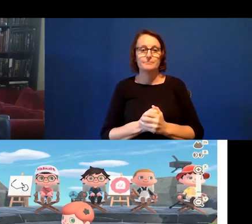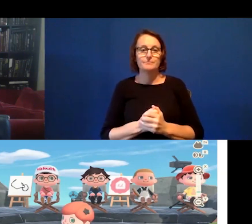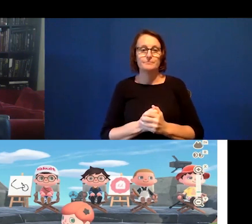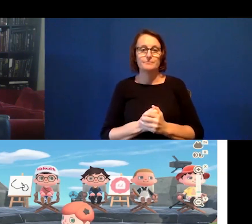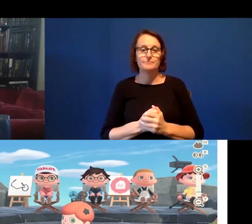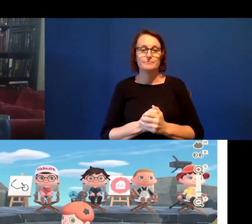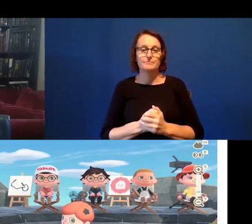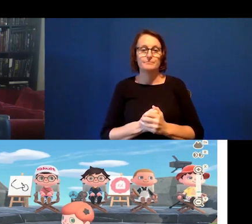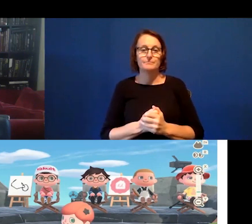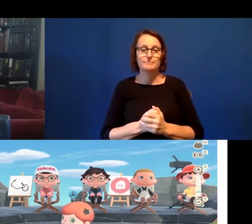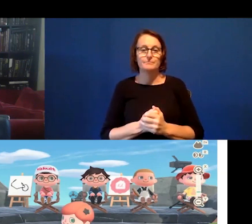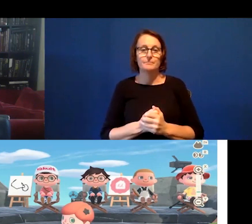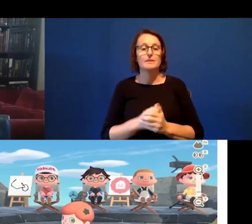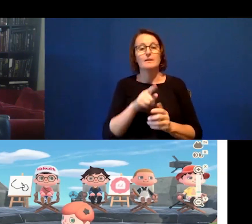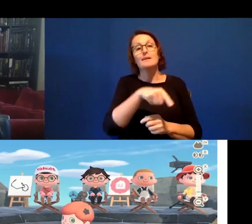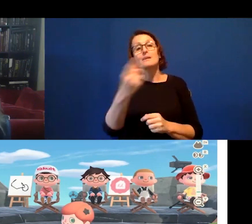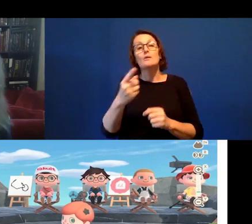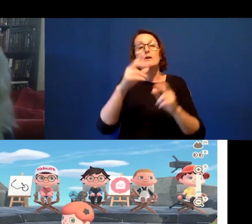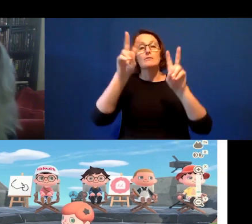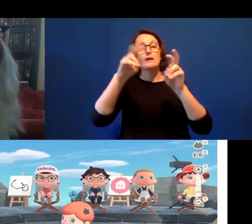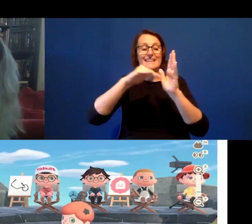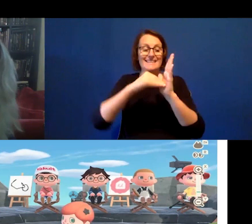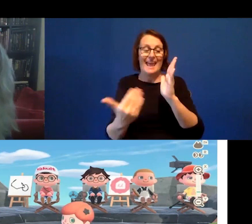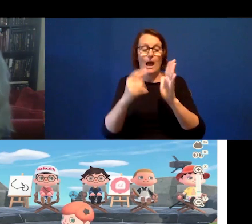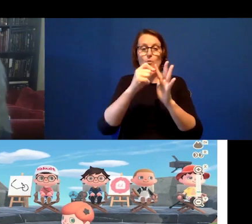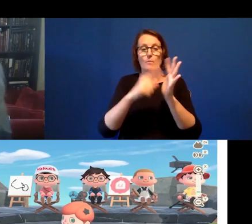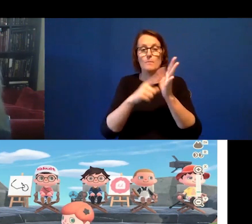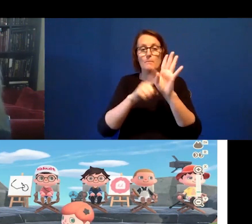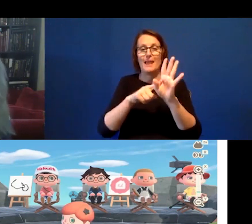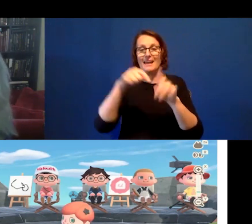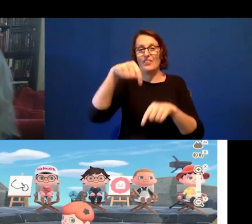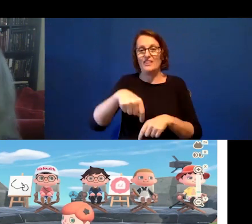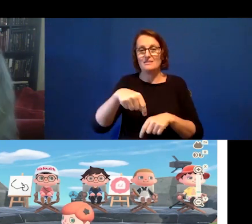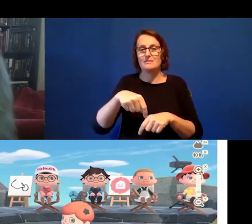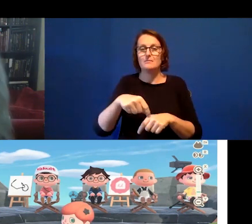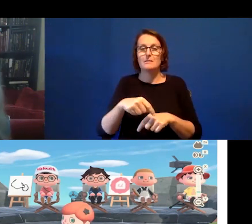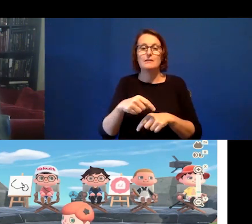Now Play This - an experimental games festival that moved online.